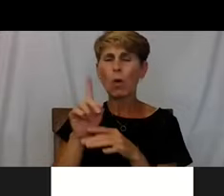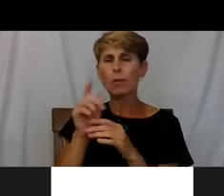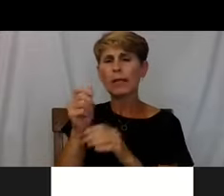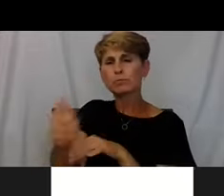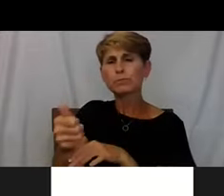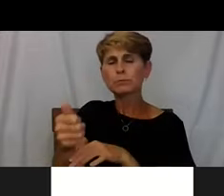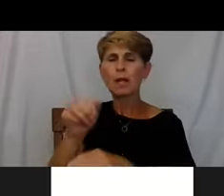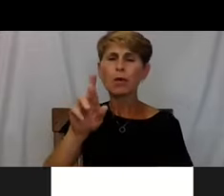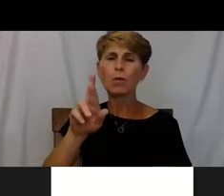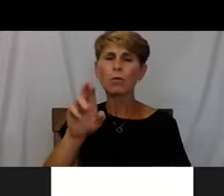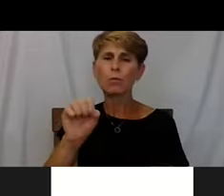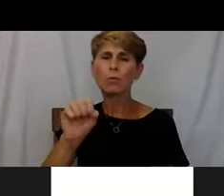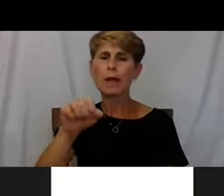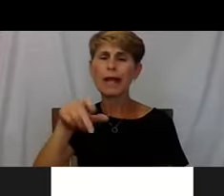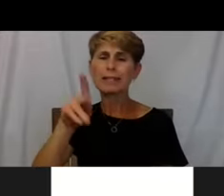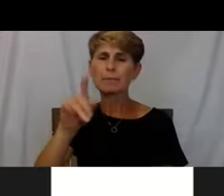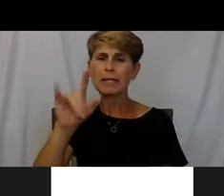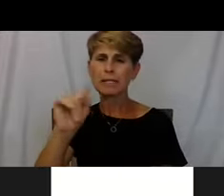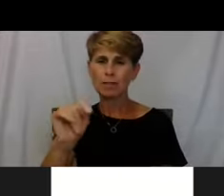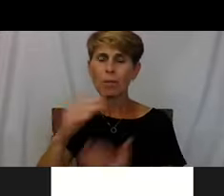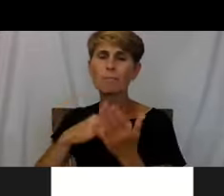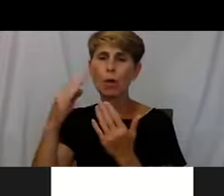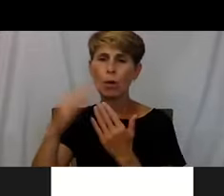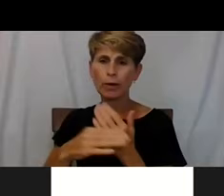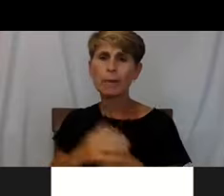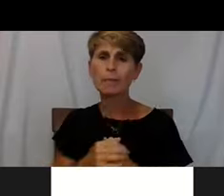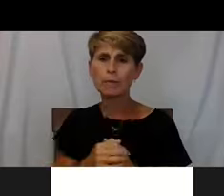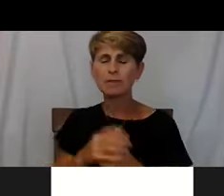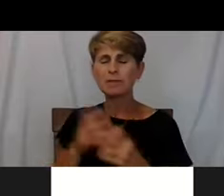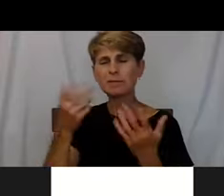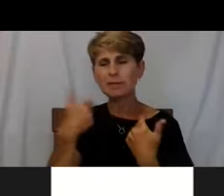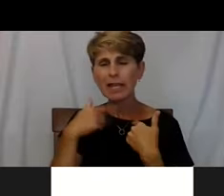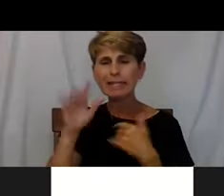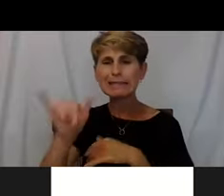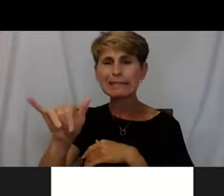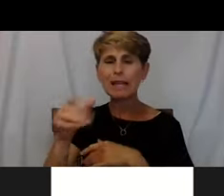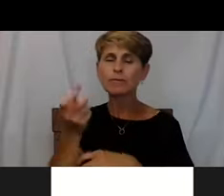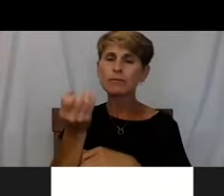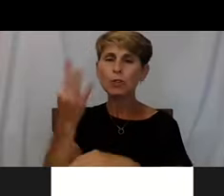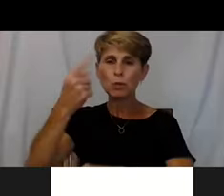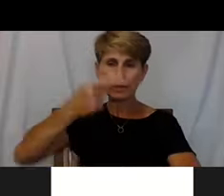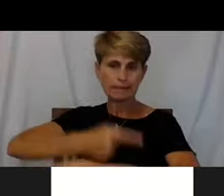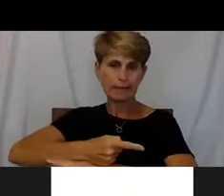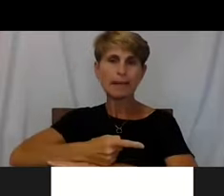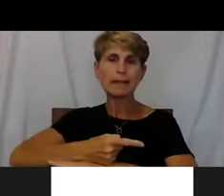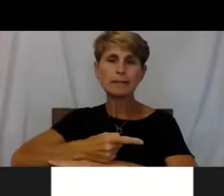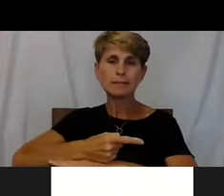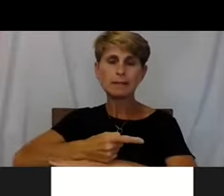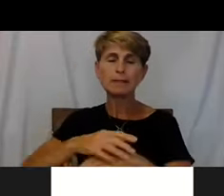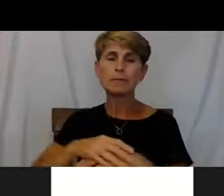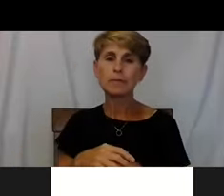Which is an SRO that we can put people there for a few days. So we can do that.